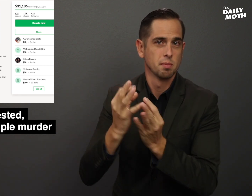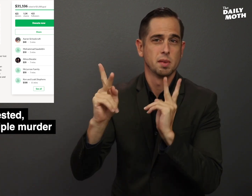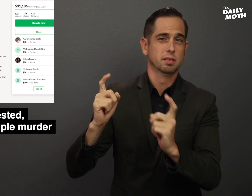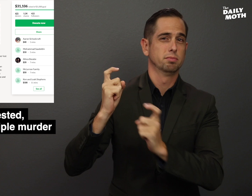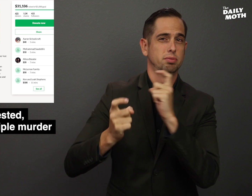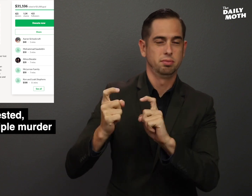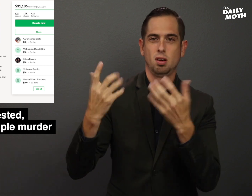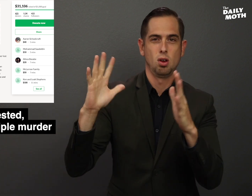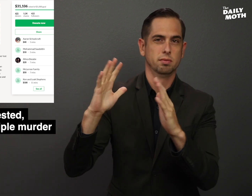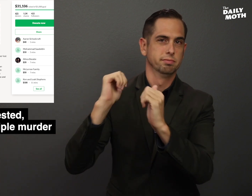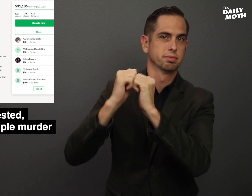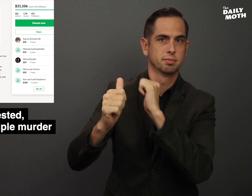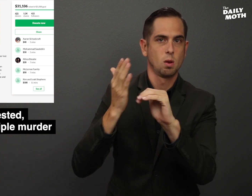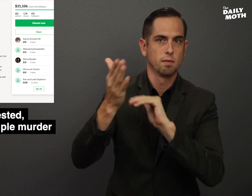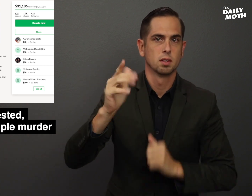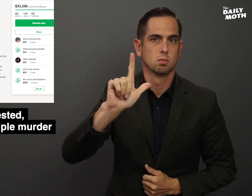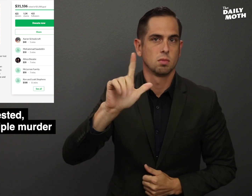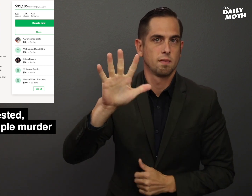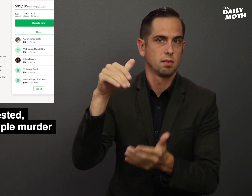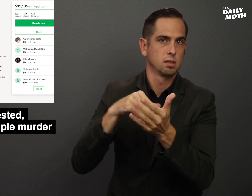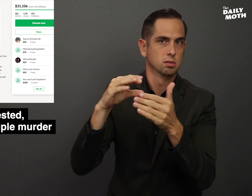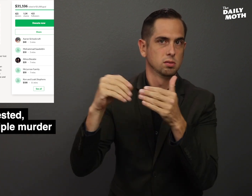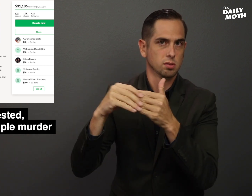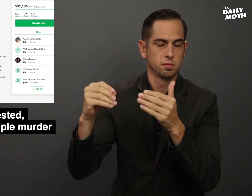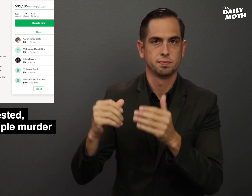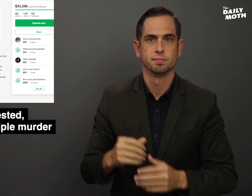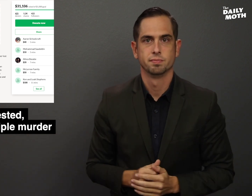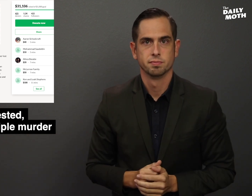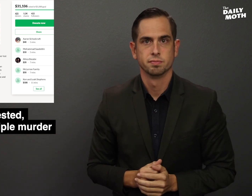that has raised over $25,000.